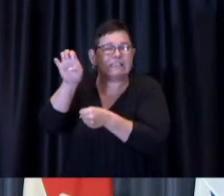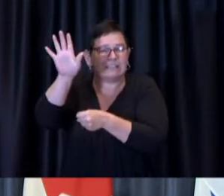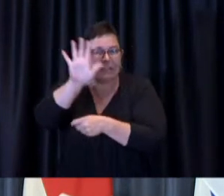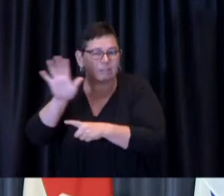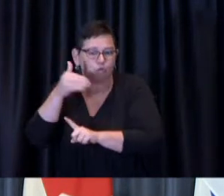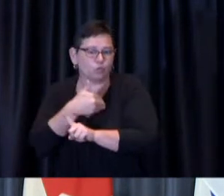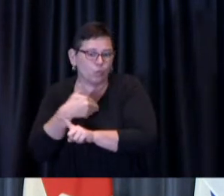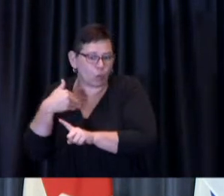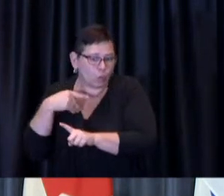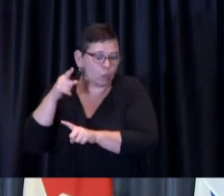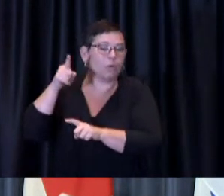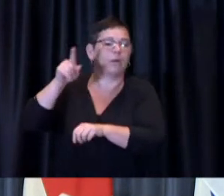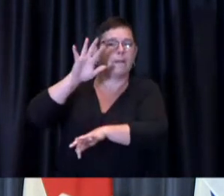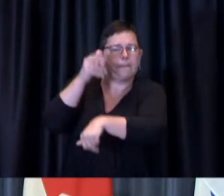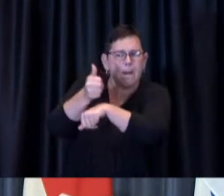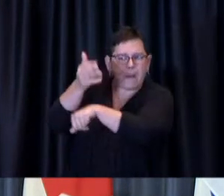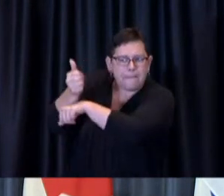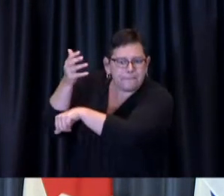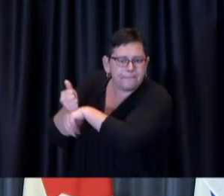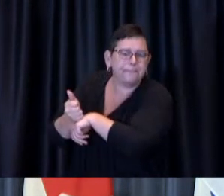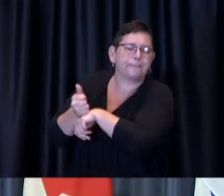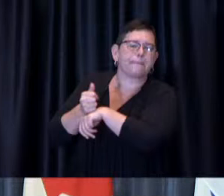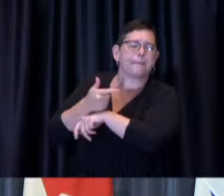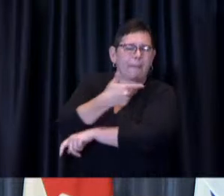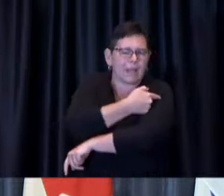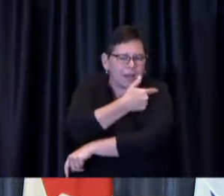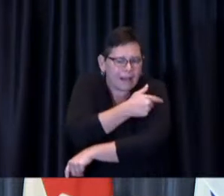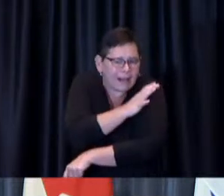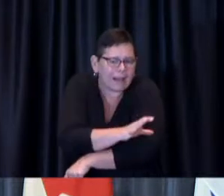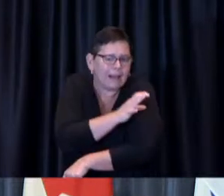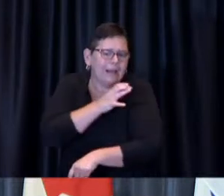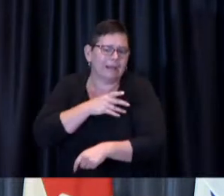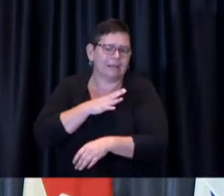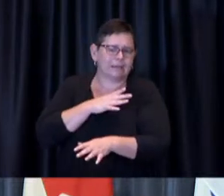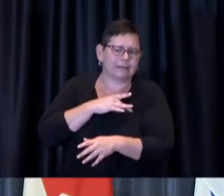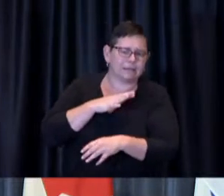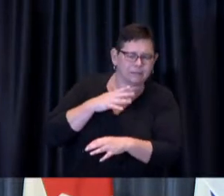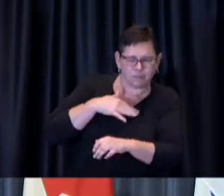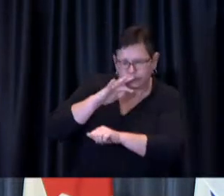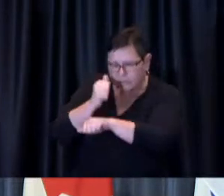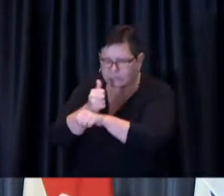These clinic locations have been strategically chosen as they're all in areas that are frequented